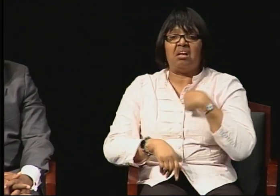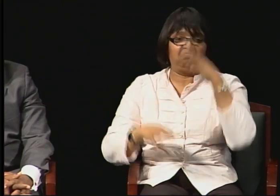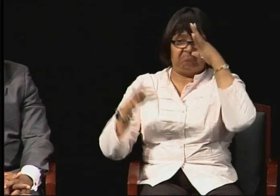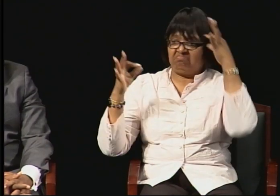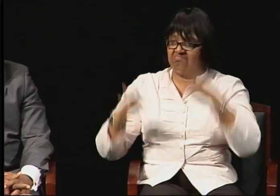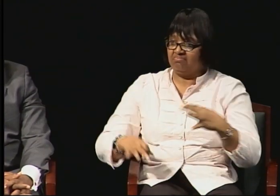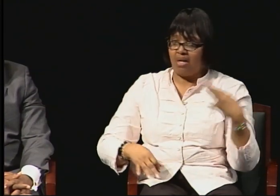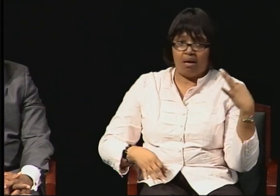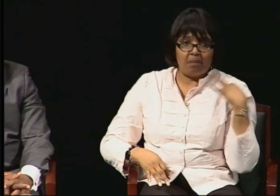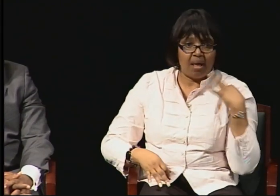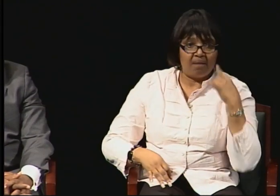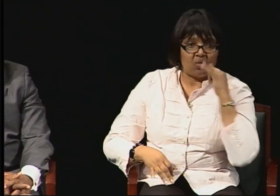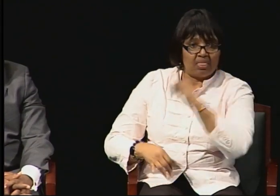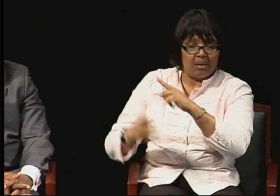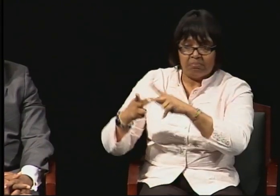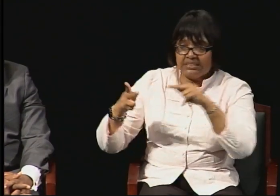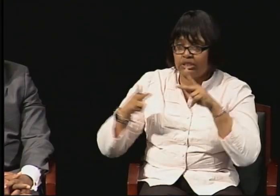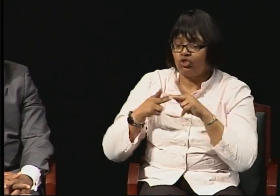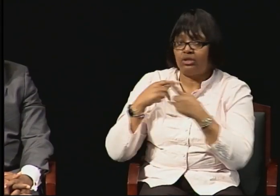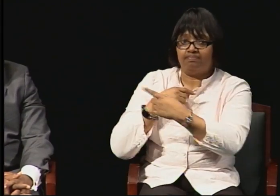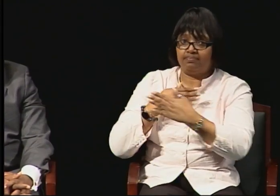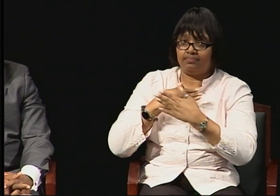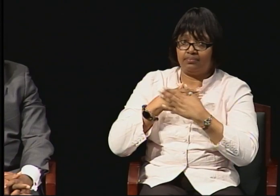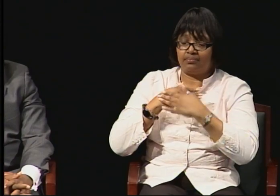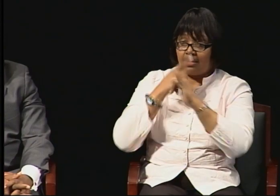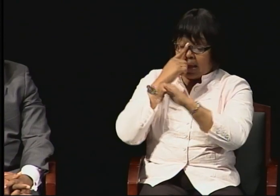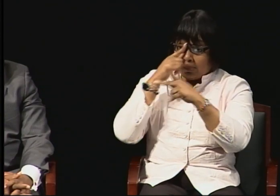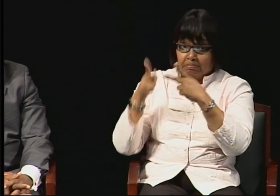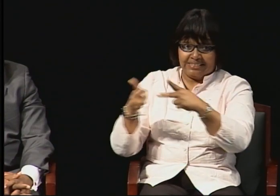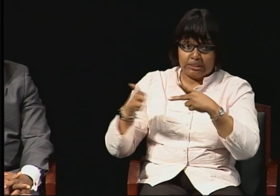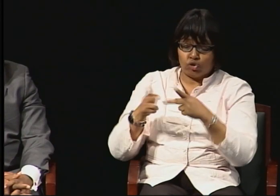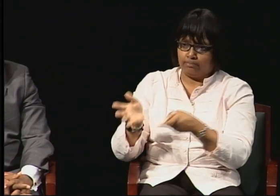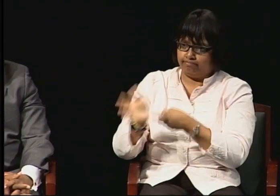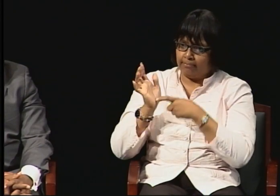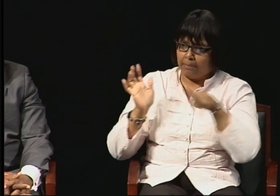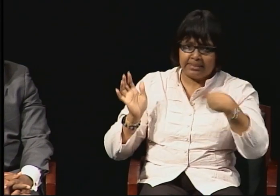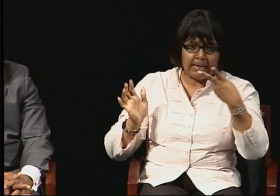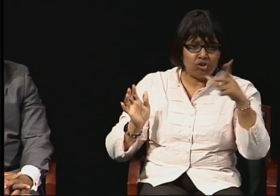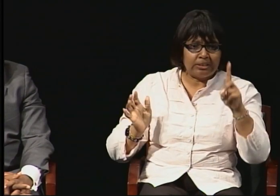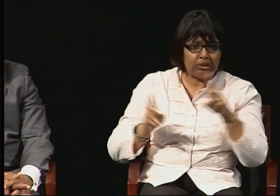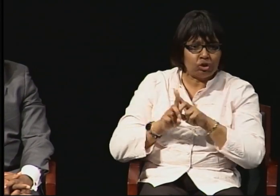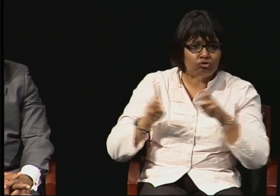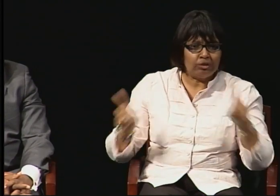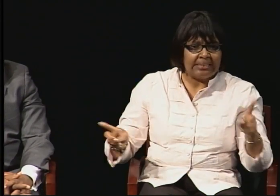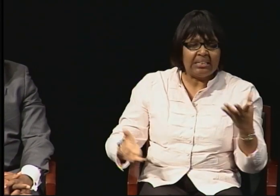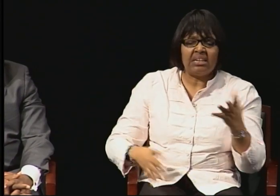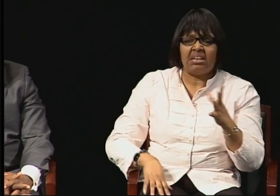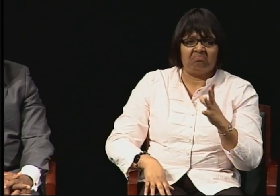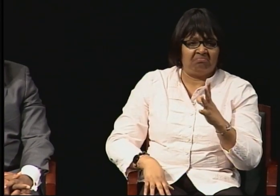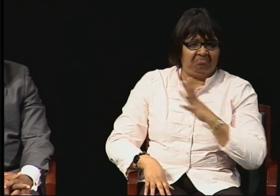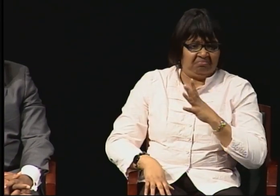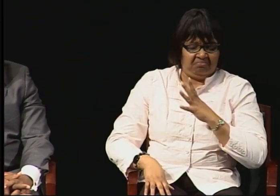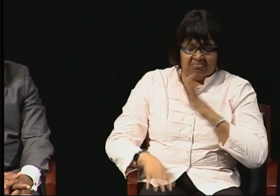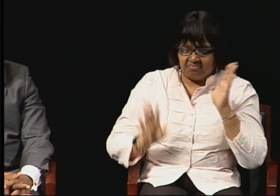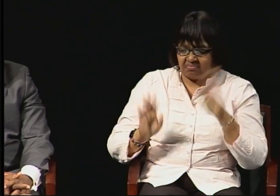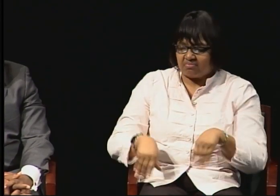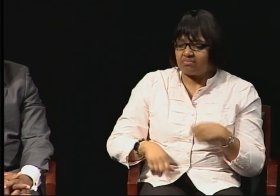However, I was warned that position requires a PhD. So I was okay with that.